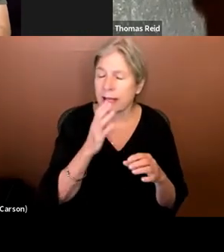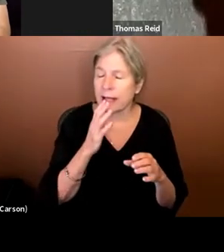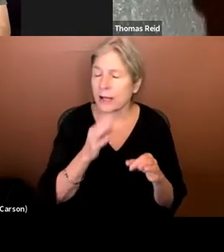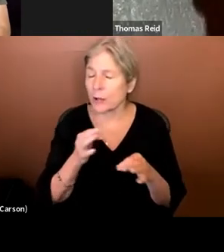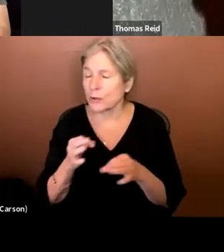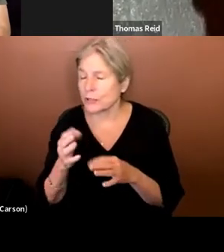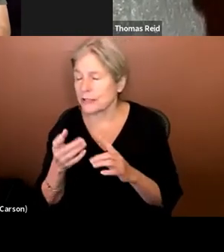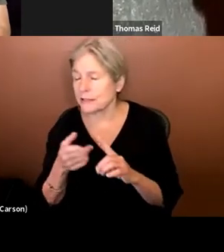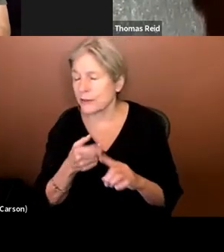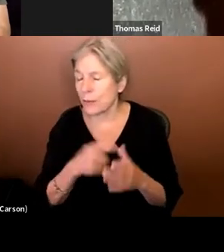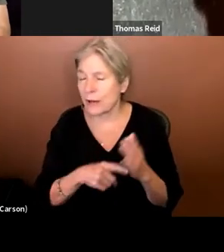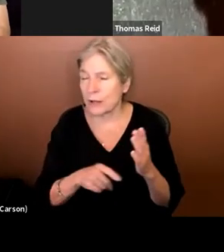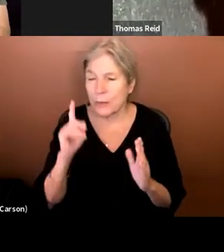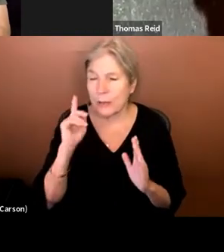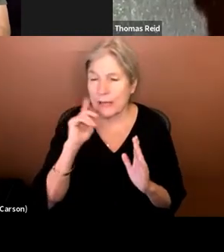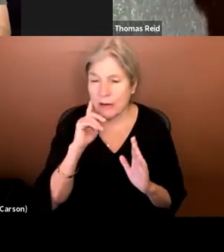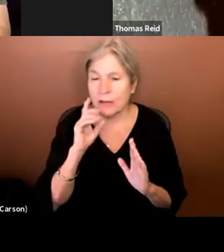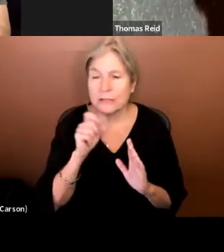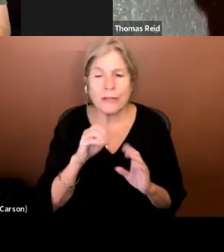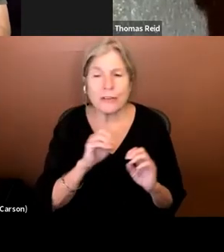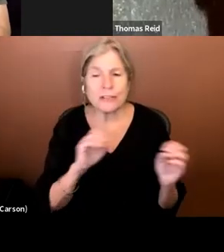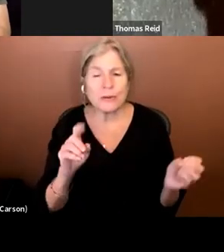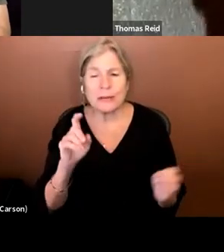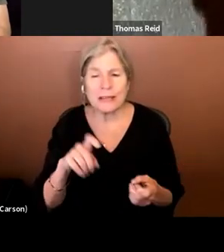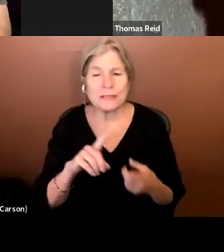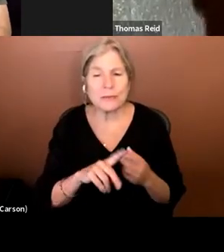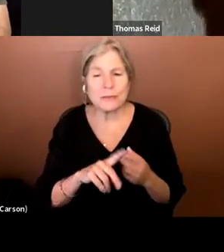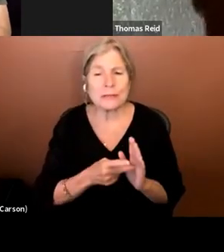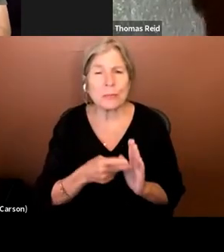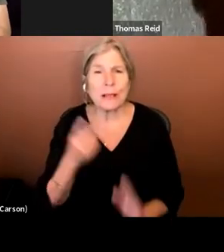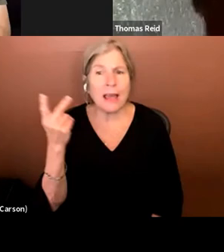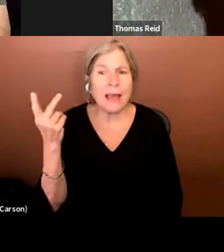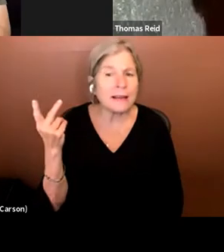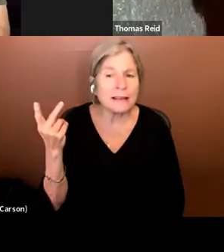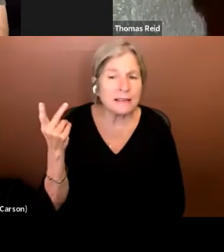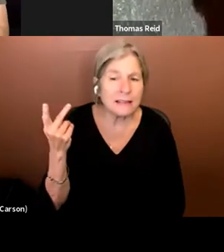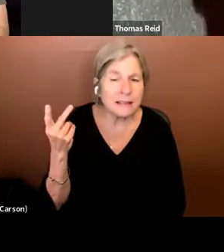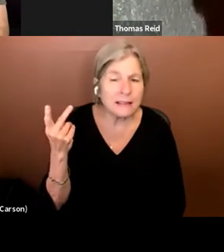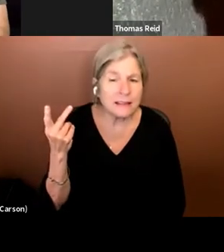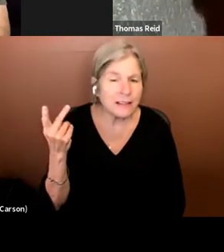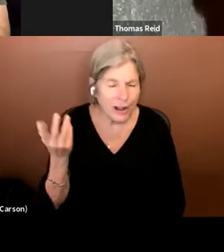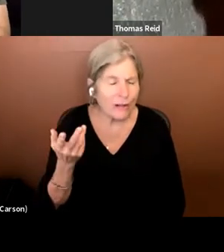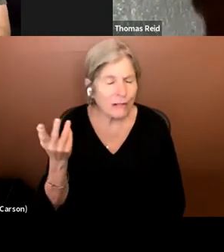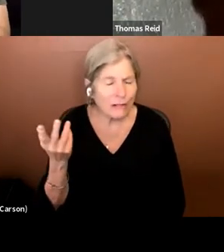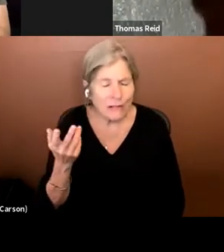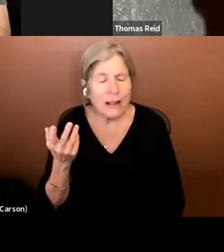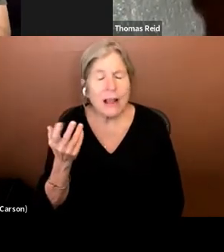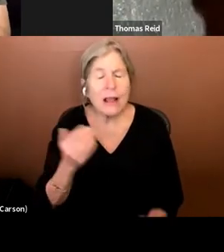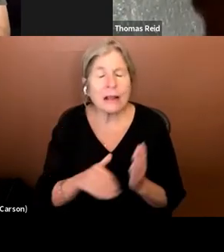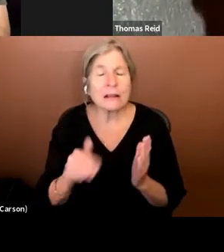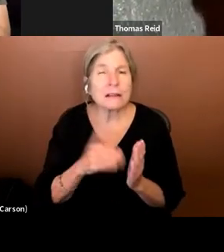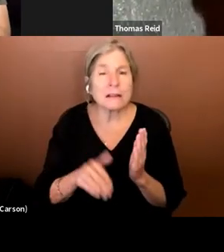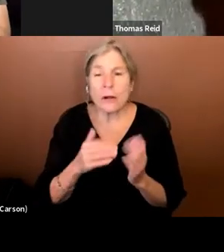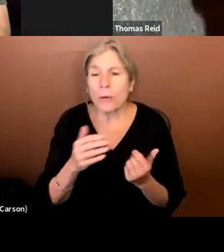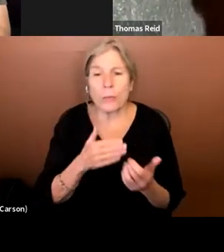. And so there's no need to duplicate , be redundant in whatever you are doing